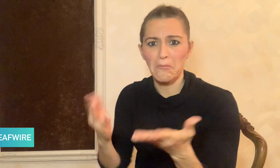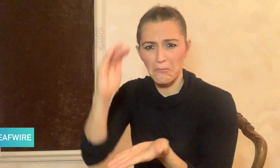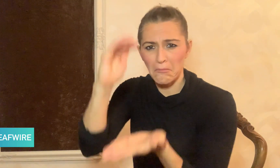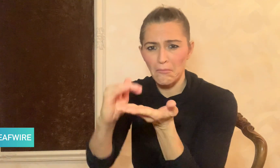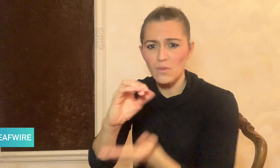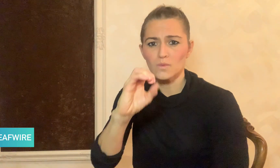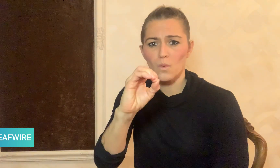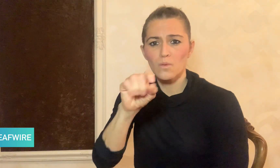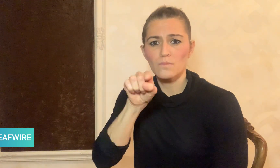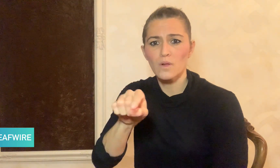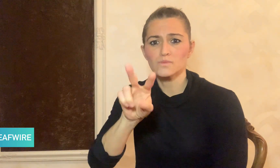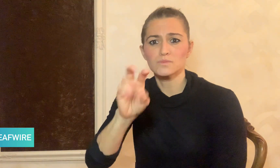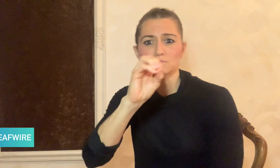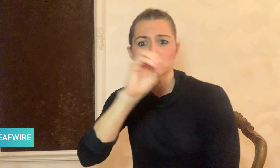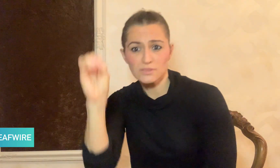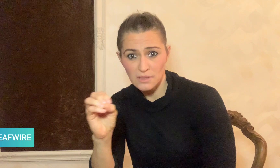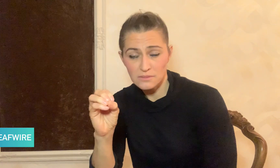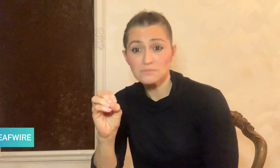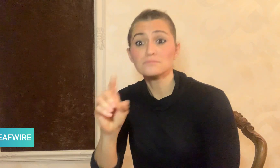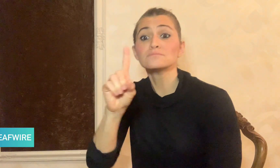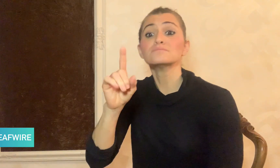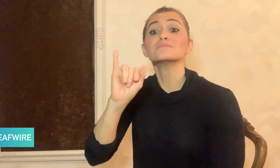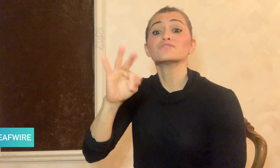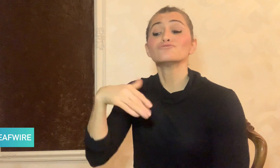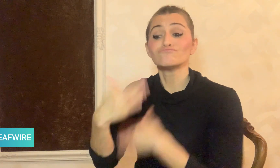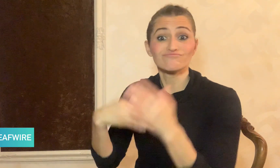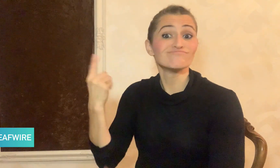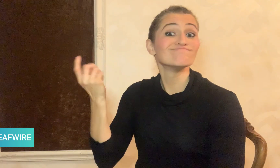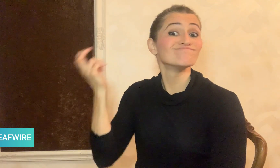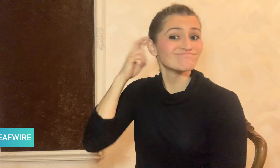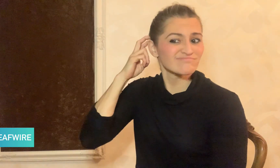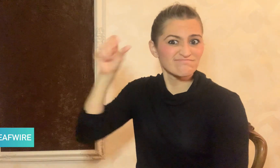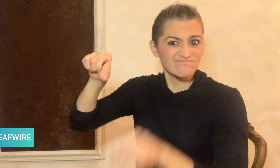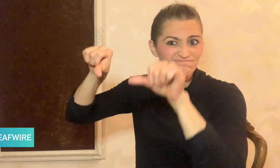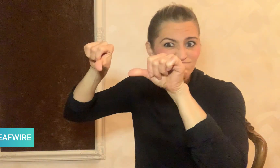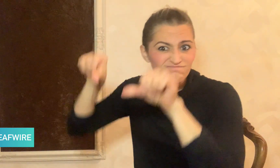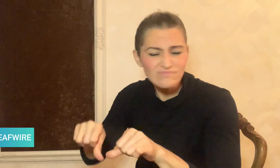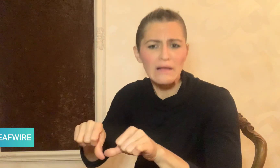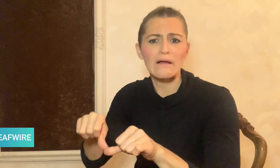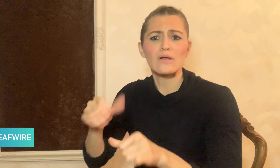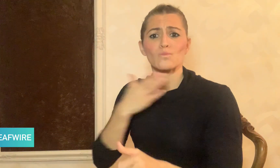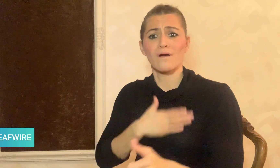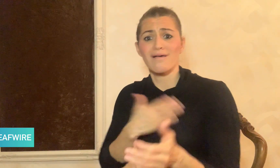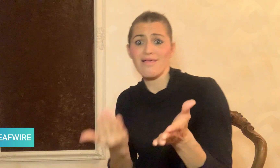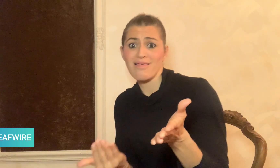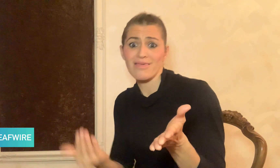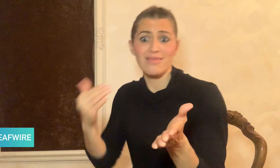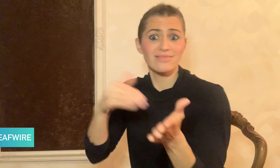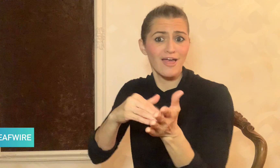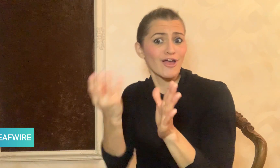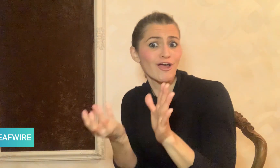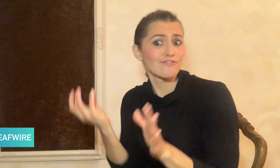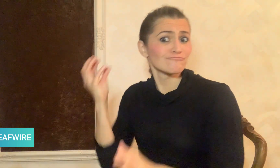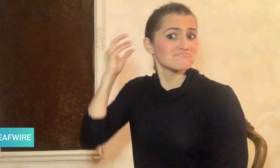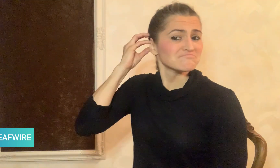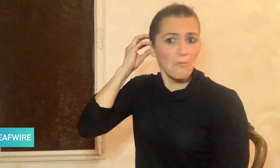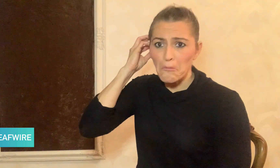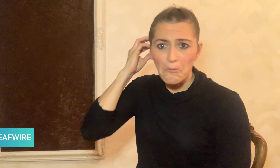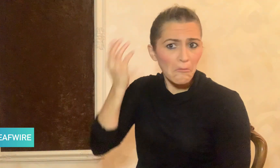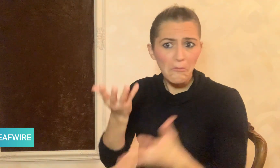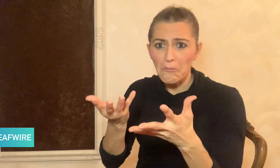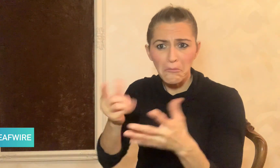and the failure rate - the need for reimplantation -